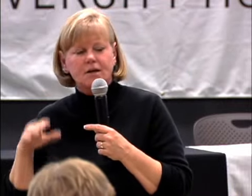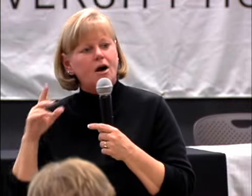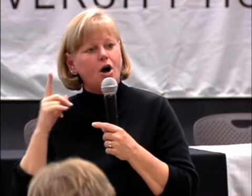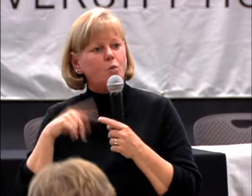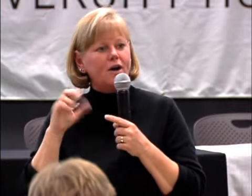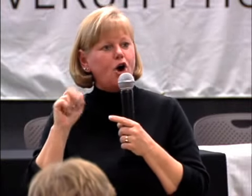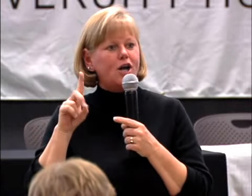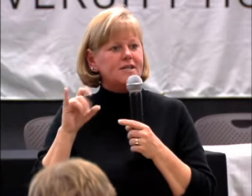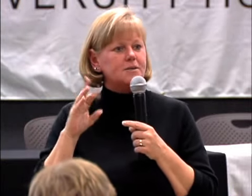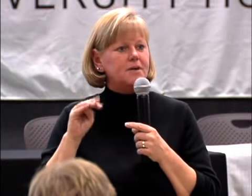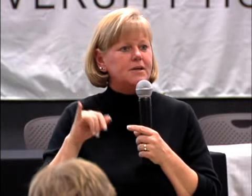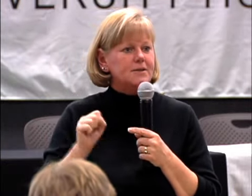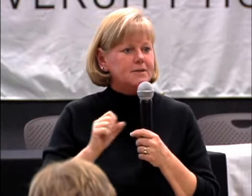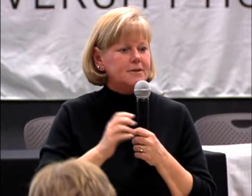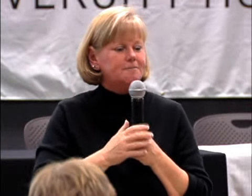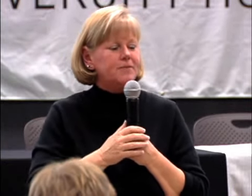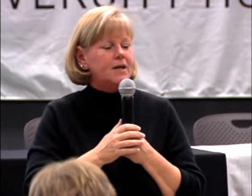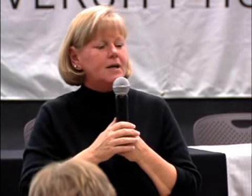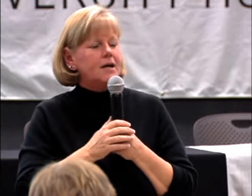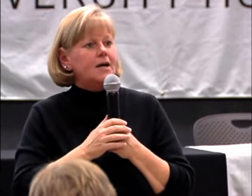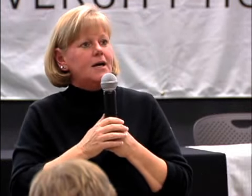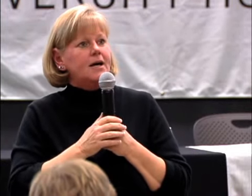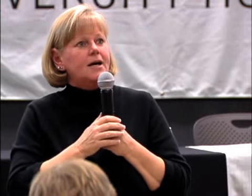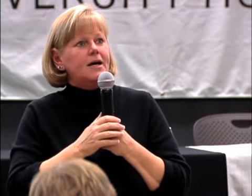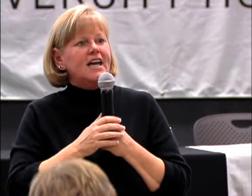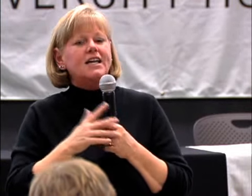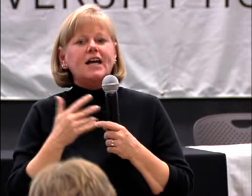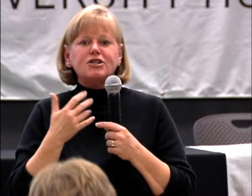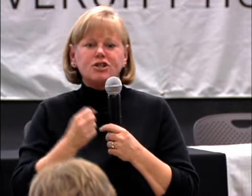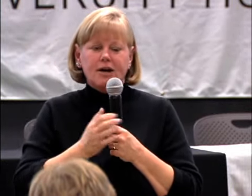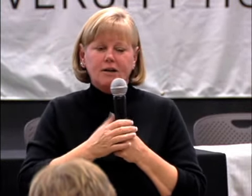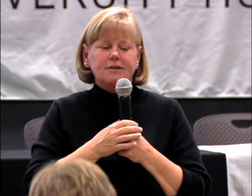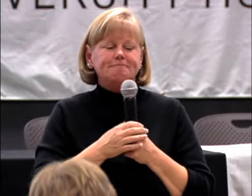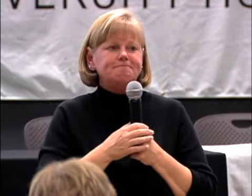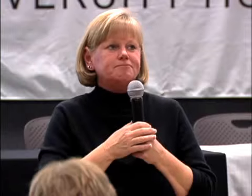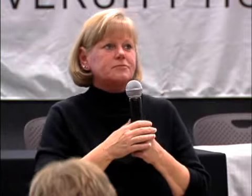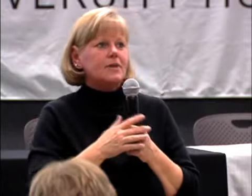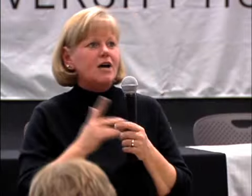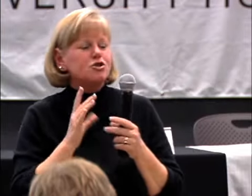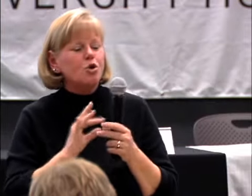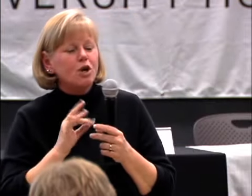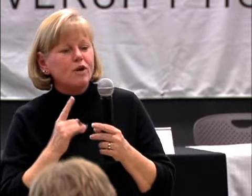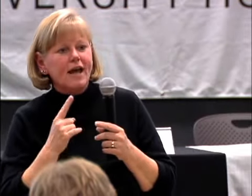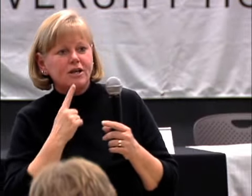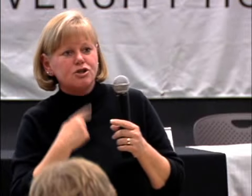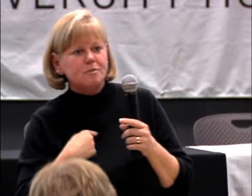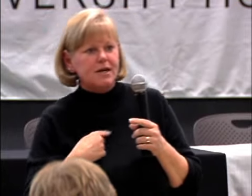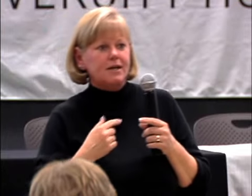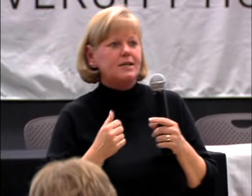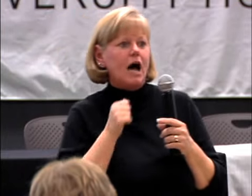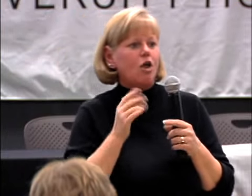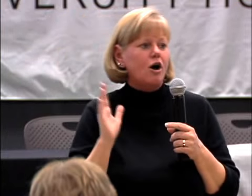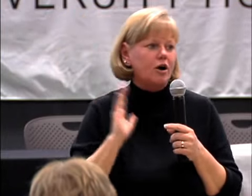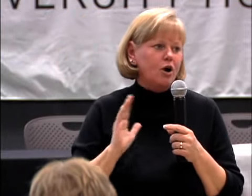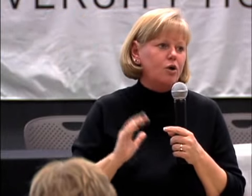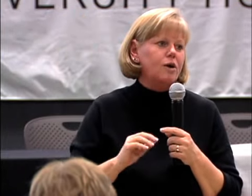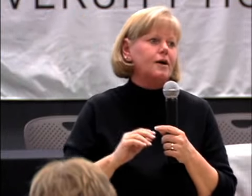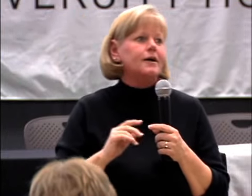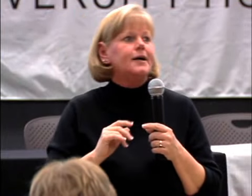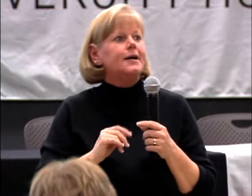WEBSTERS, YET, ON WHAT AUDISM IS. IN A NUTSHELL, I HAVE A STORY RELATED